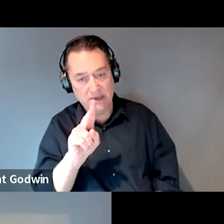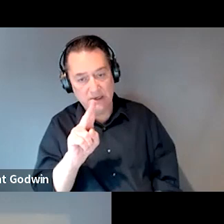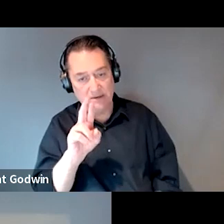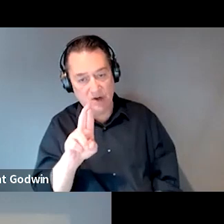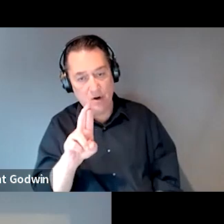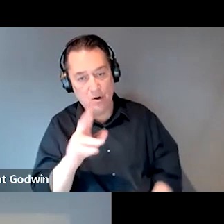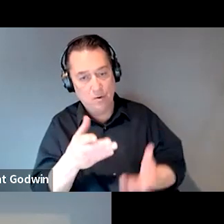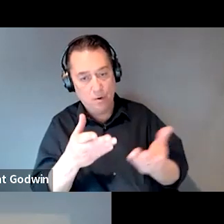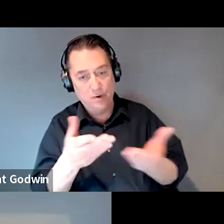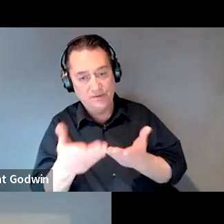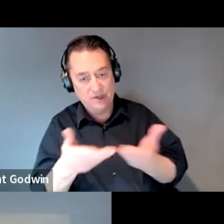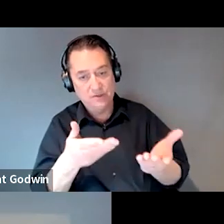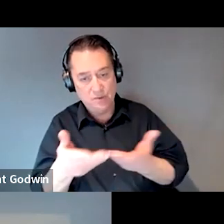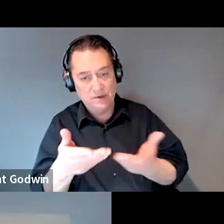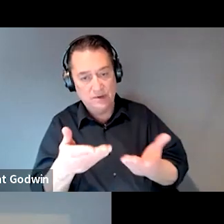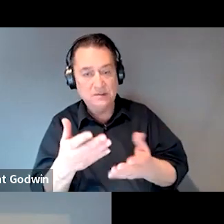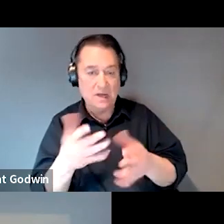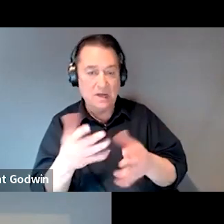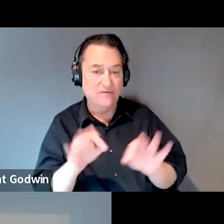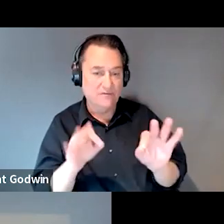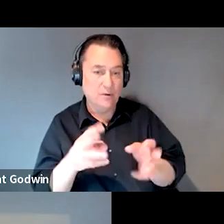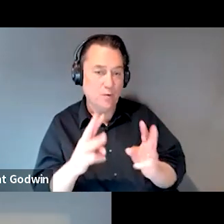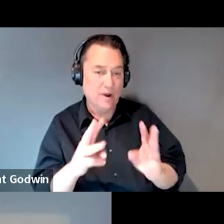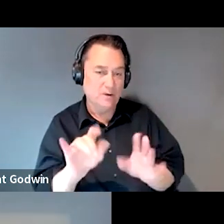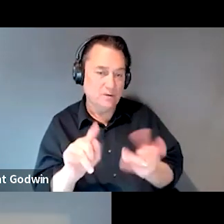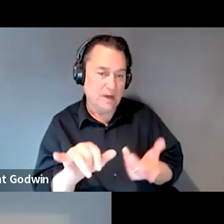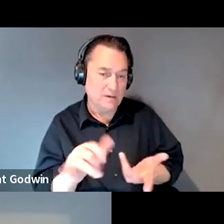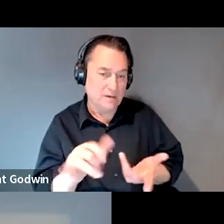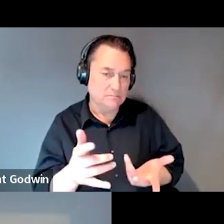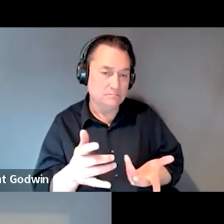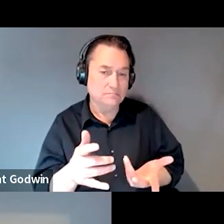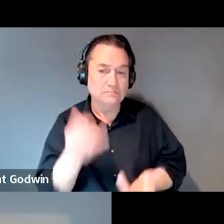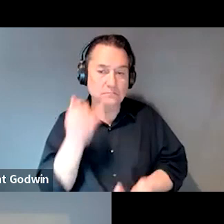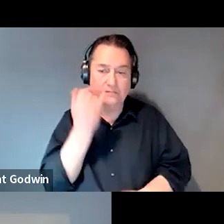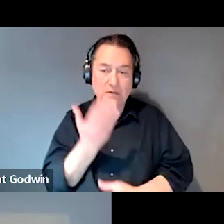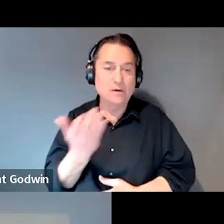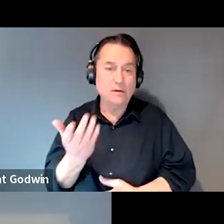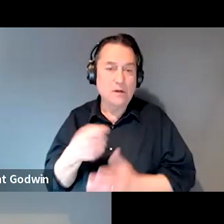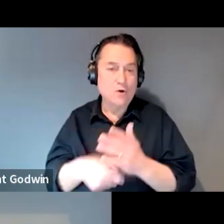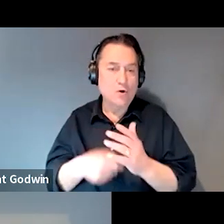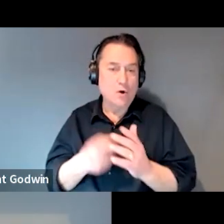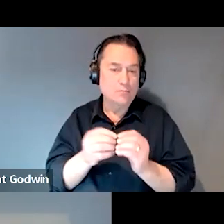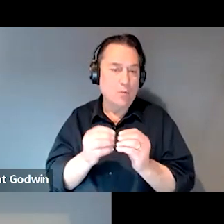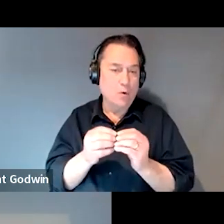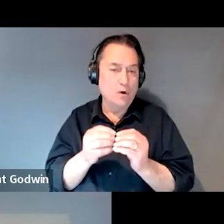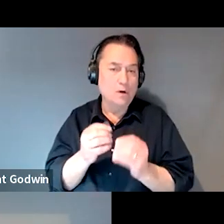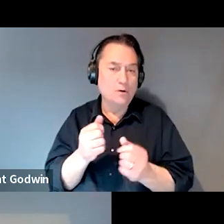So it's kind of a free way to do that but, you know, if there are things that cost extra, you can definitely try to see if you can work it